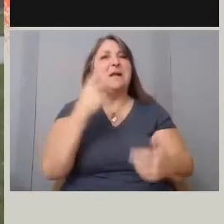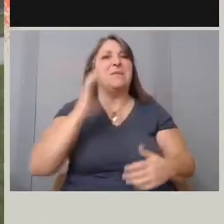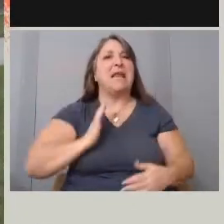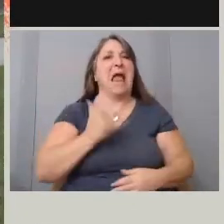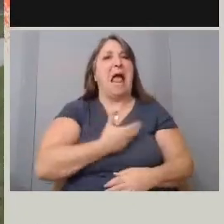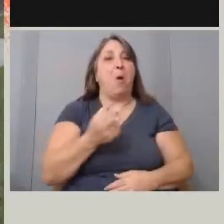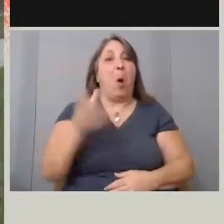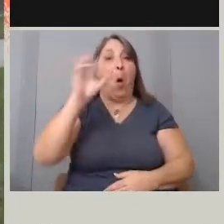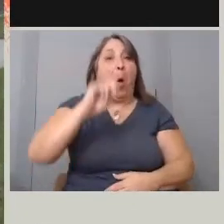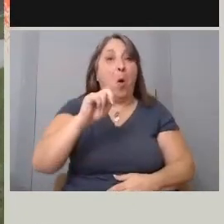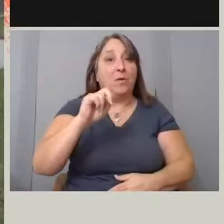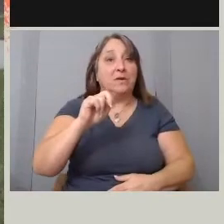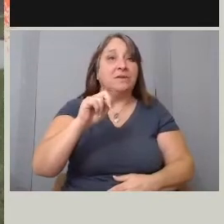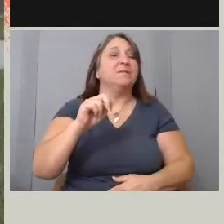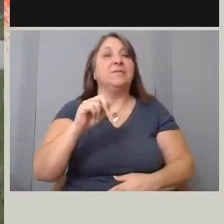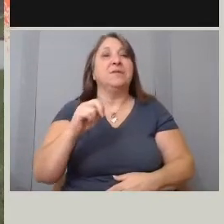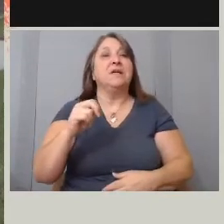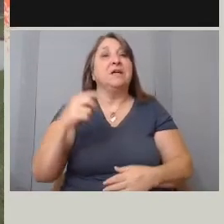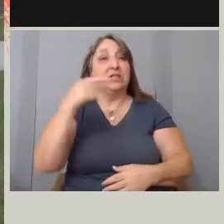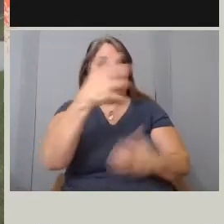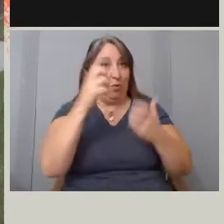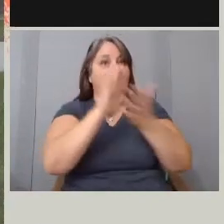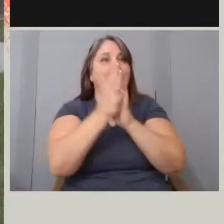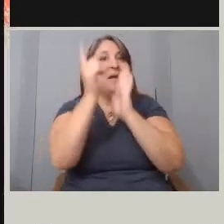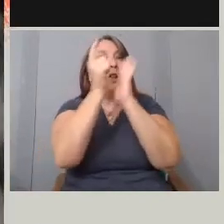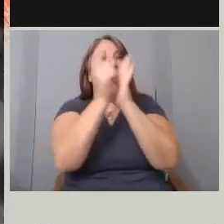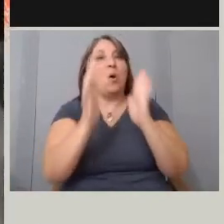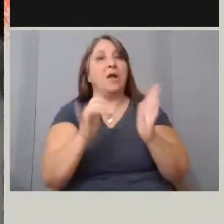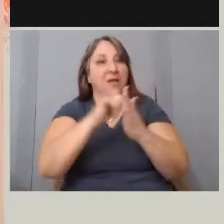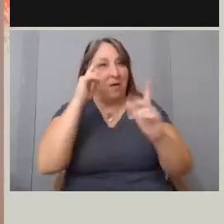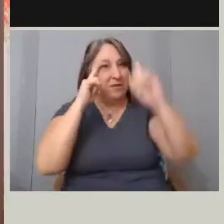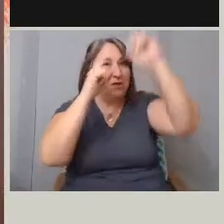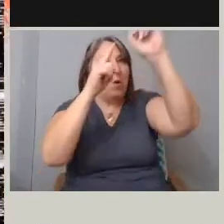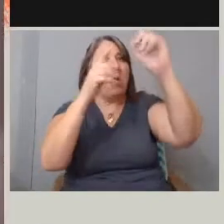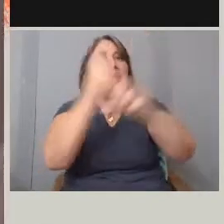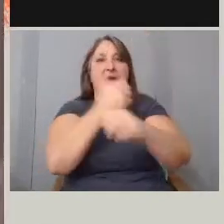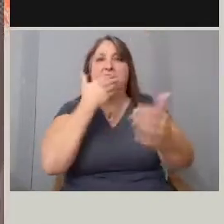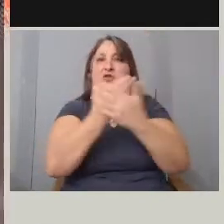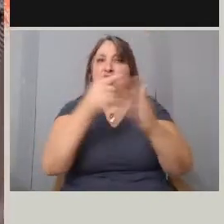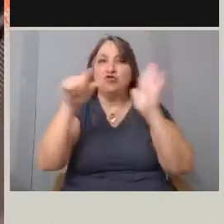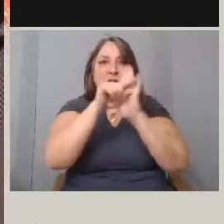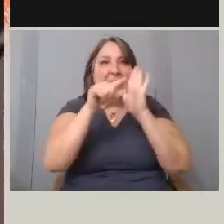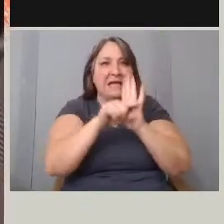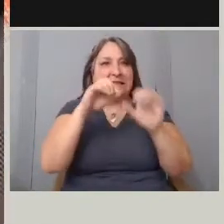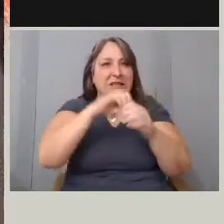She wanted to be a lawyer. So that's what she was aiming for to get good grades. She had all aids.